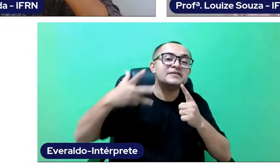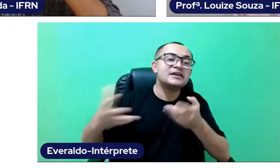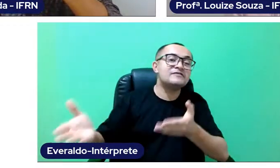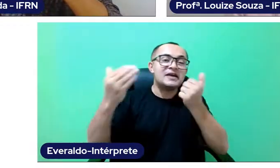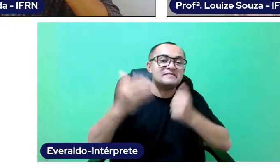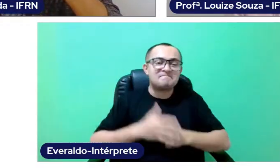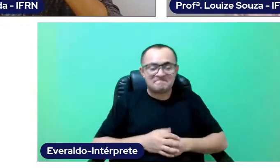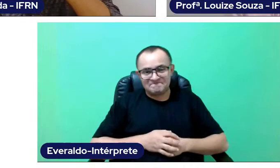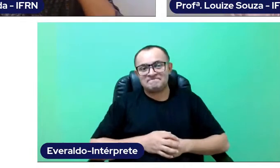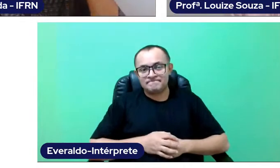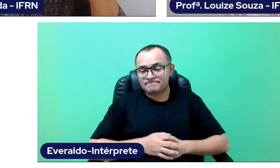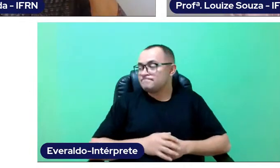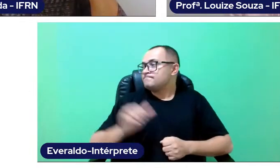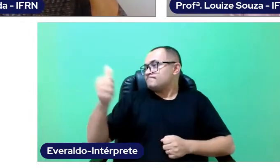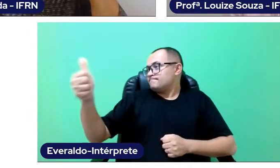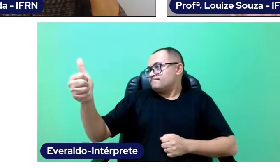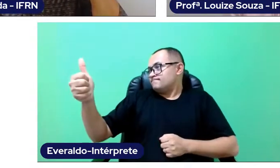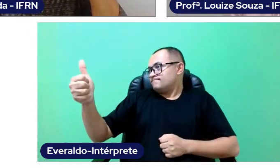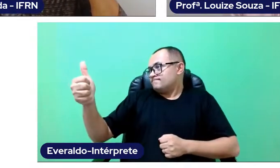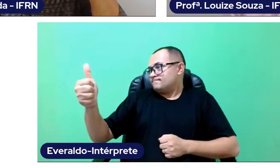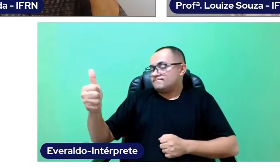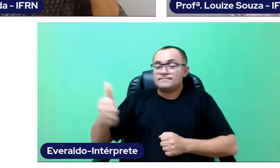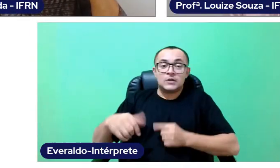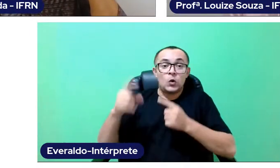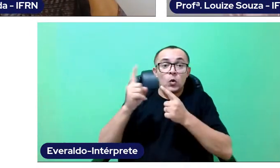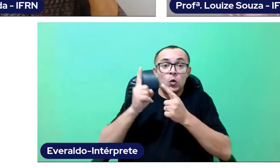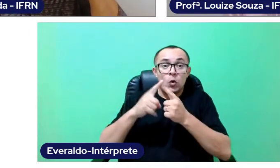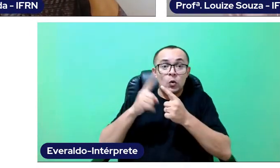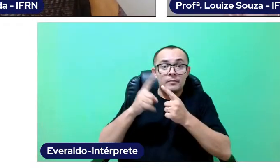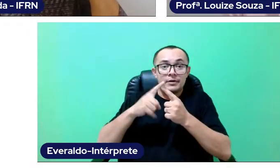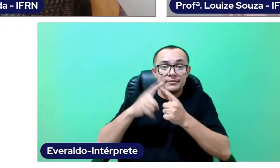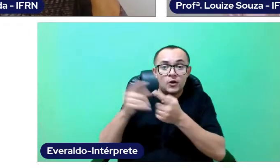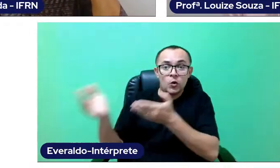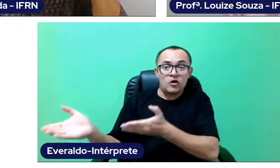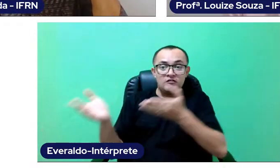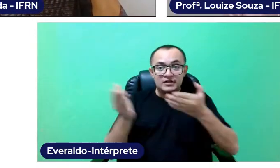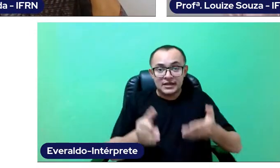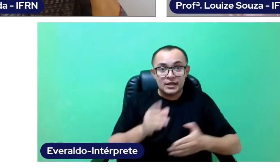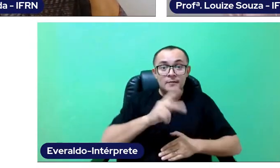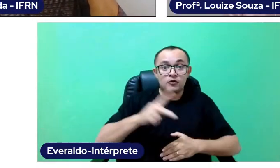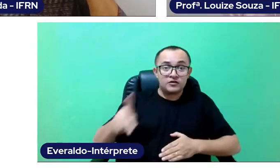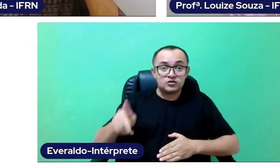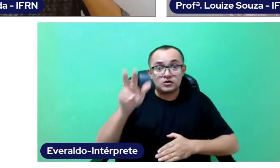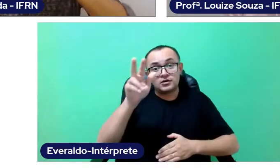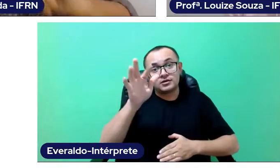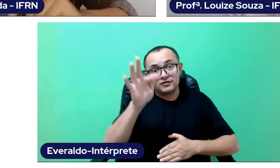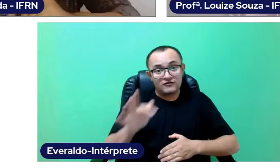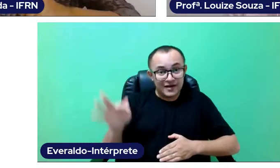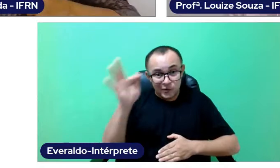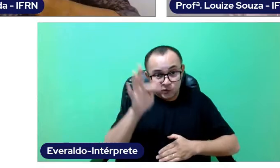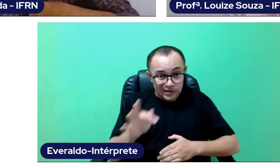Well, our first guest is a professor at the Faculty of Education, at University of São Paulo (USP),